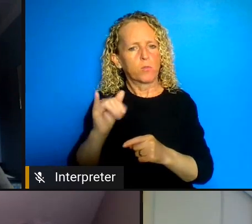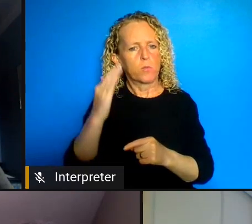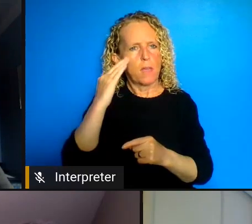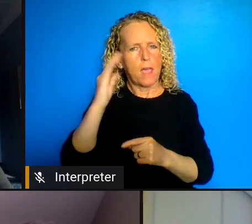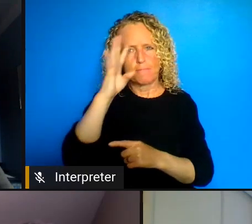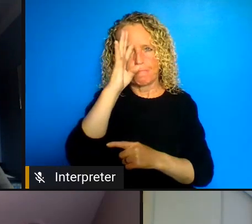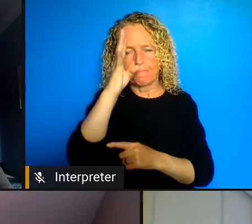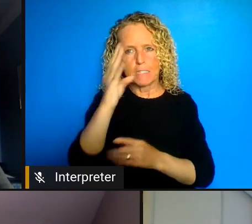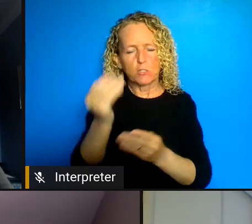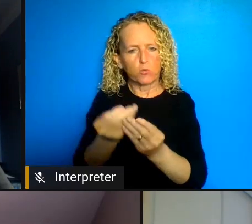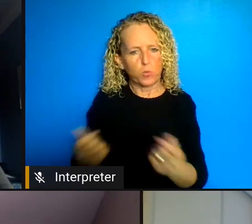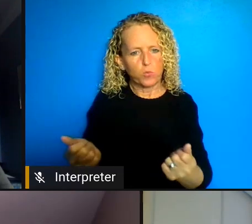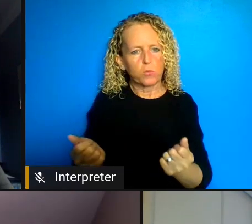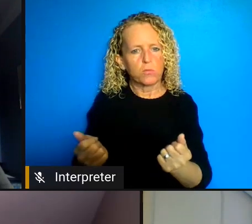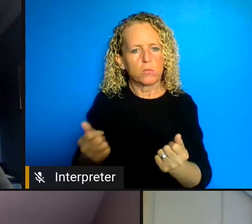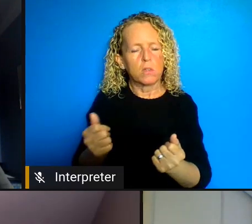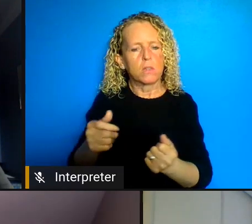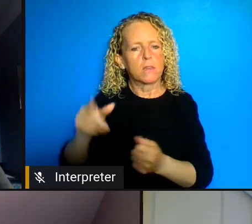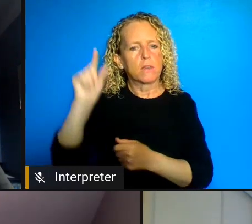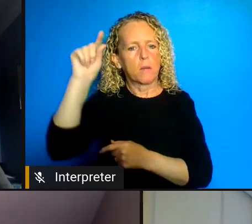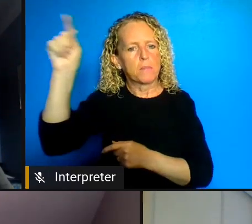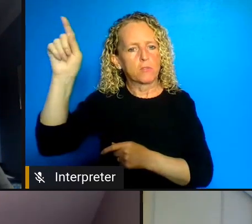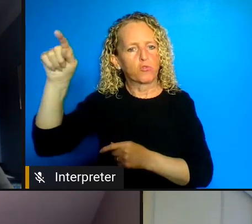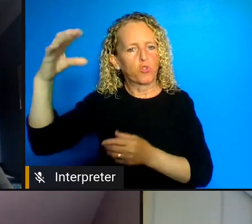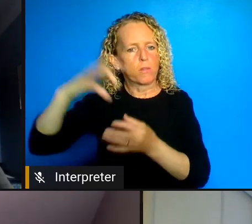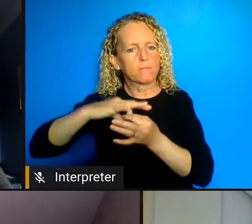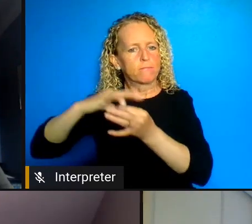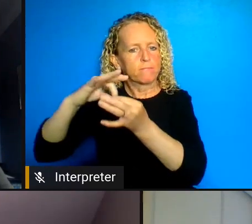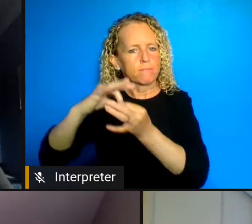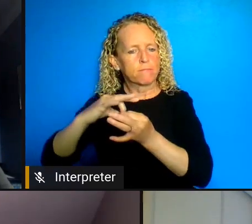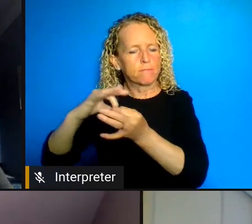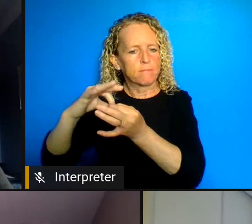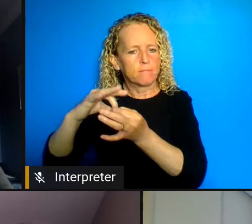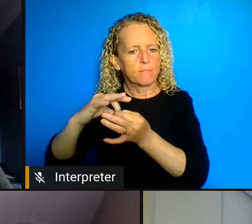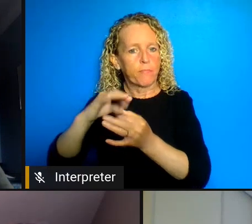to those I would love to see a similar kind of move happening in the disability